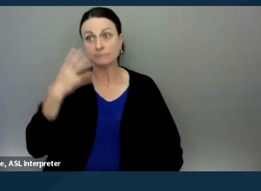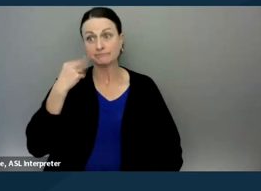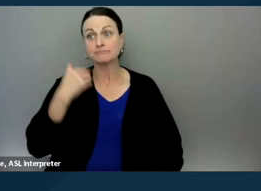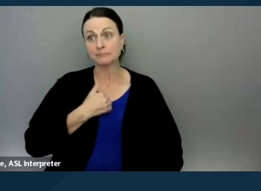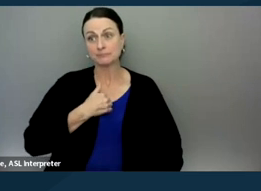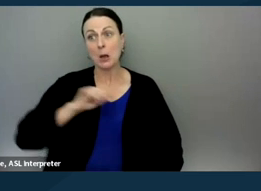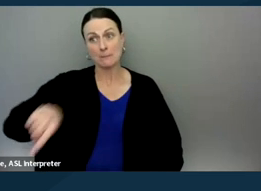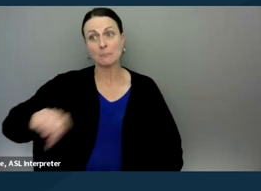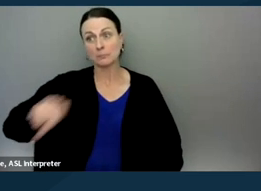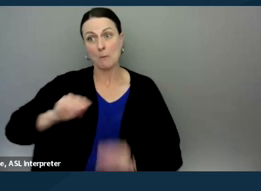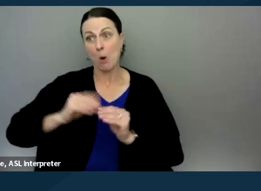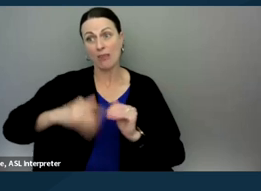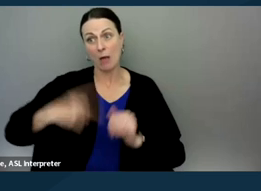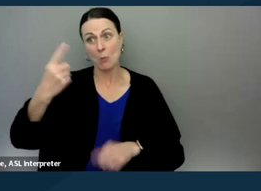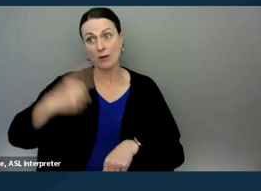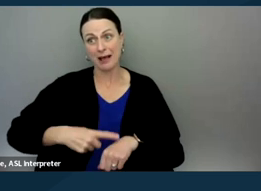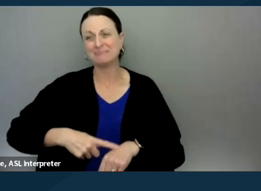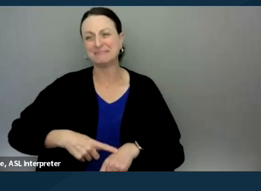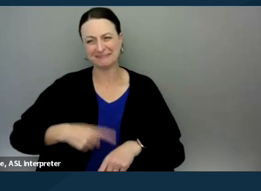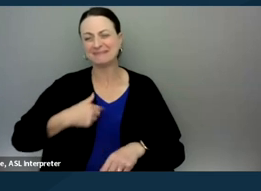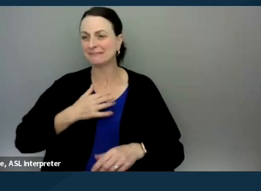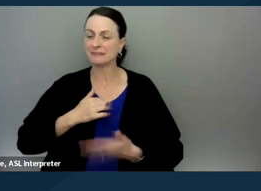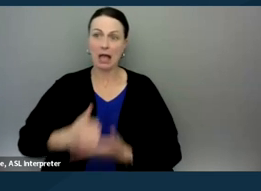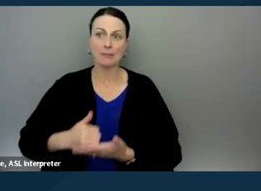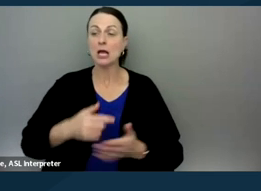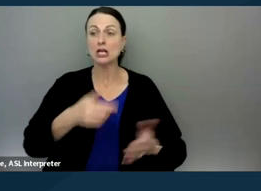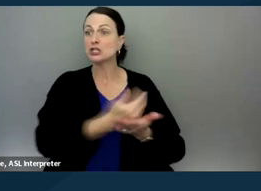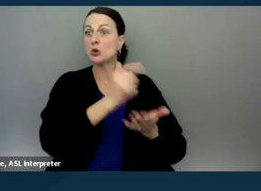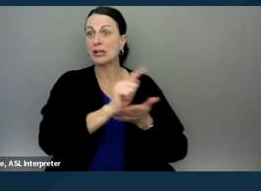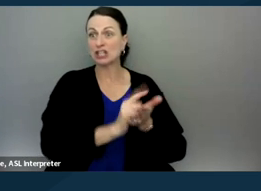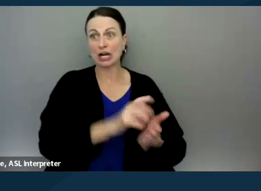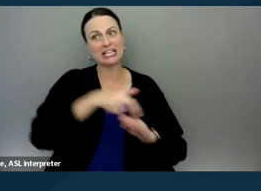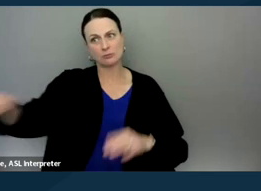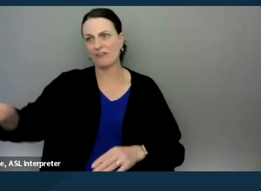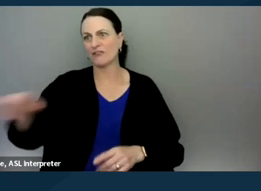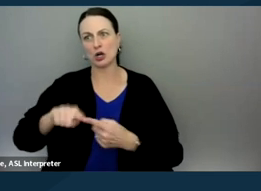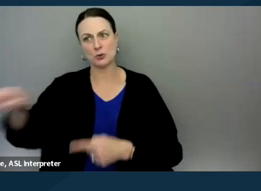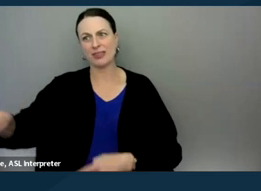and I find it incredibly helpful. I send new attorneys that I supervise there to those trainings also. So I just highly recommend it.